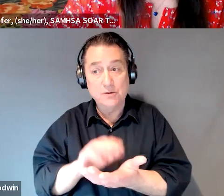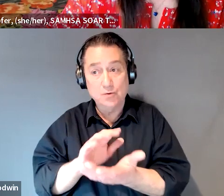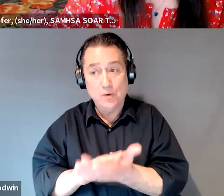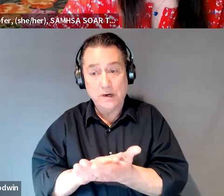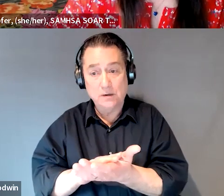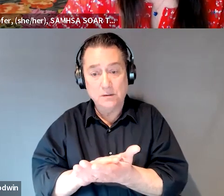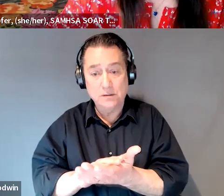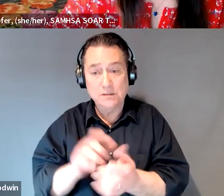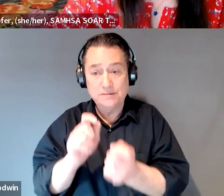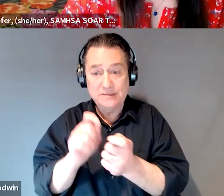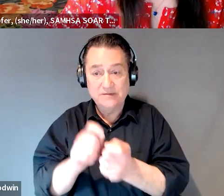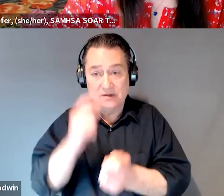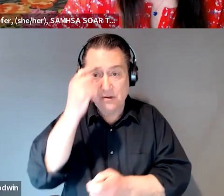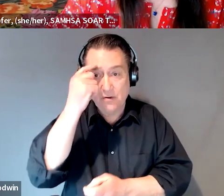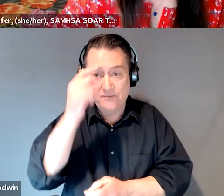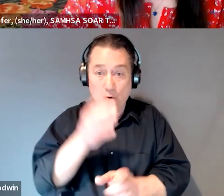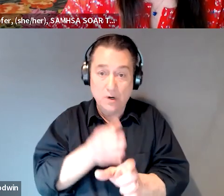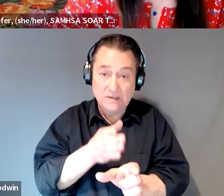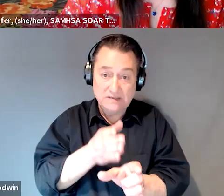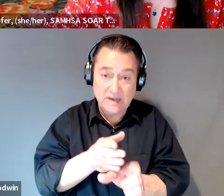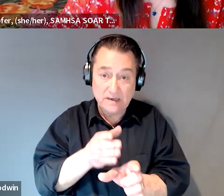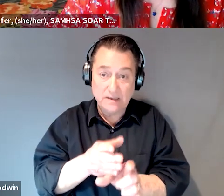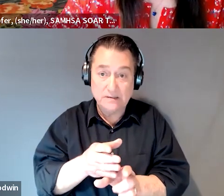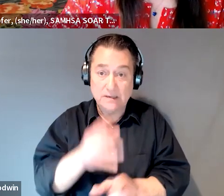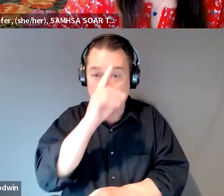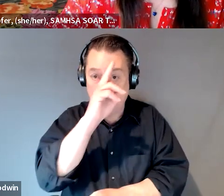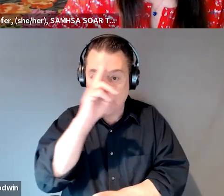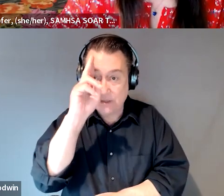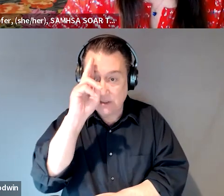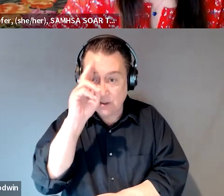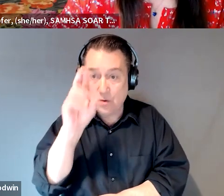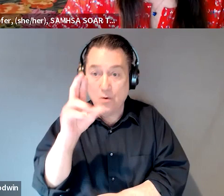for psychiatric hospitalizations or outside clinical records